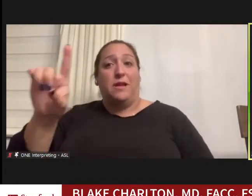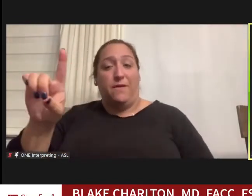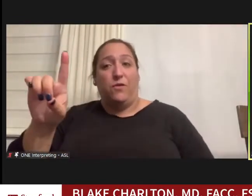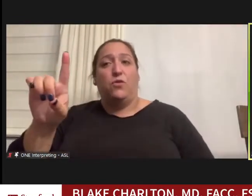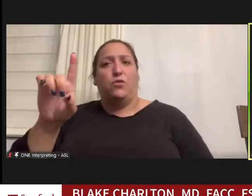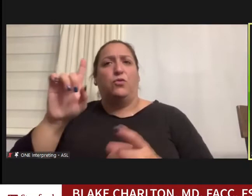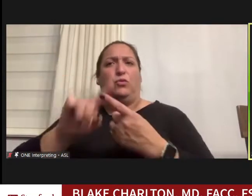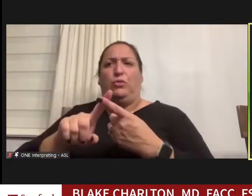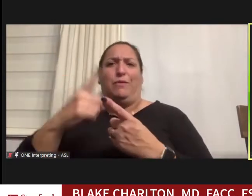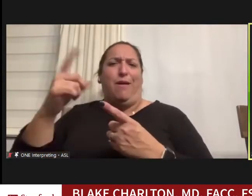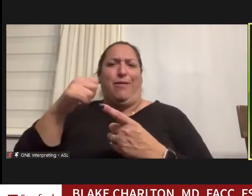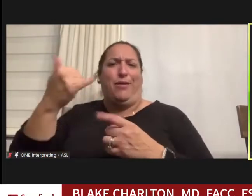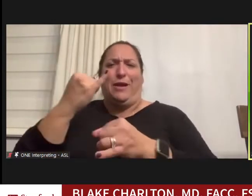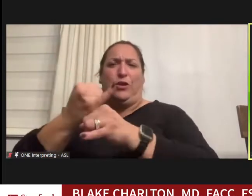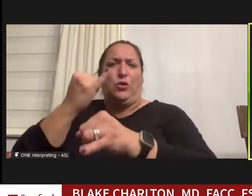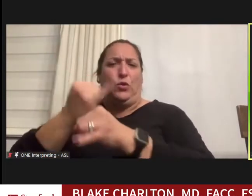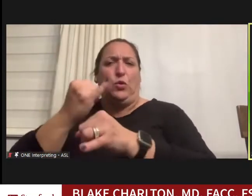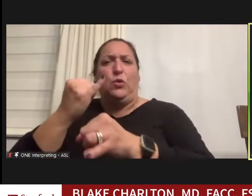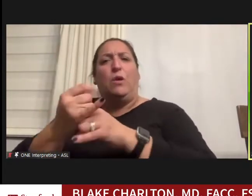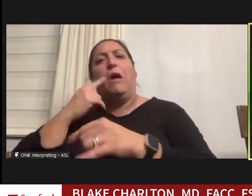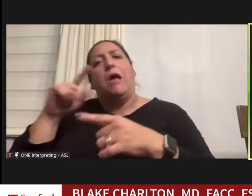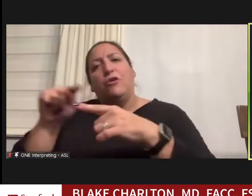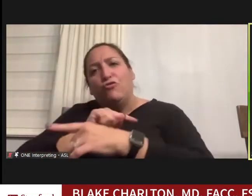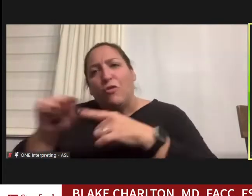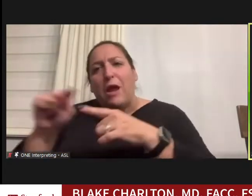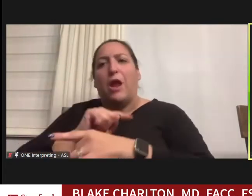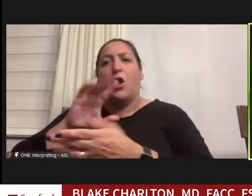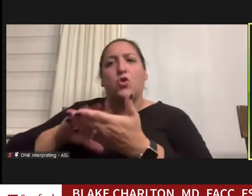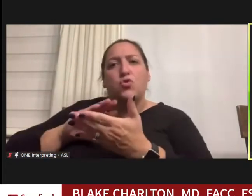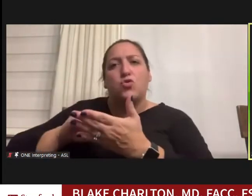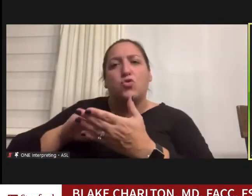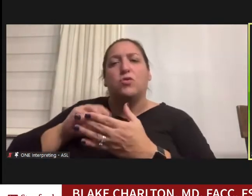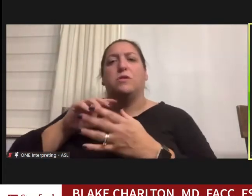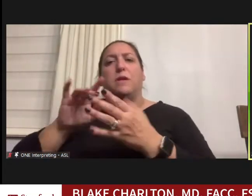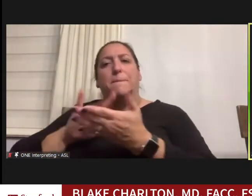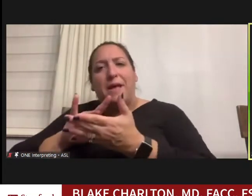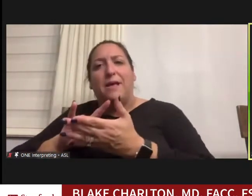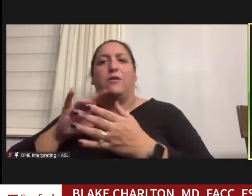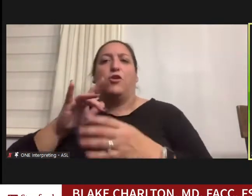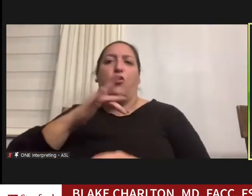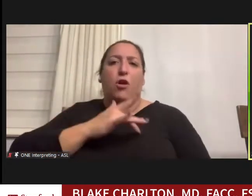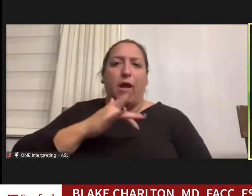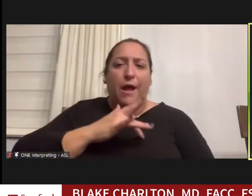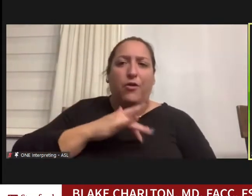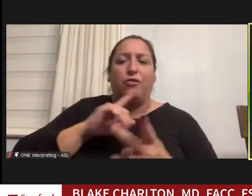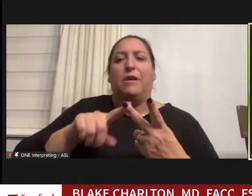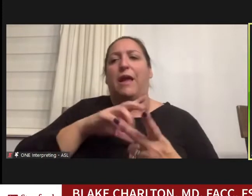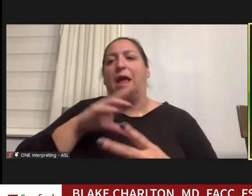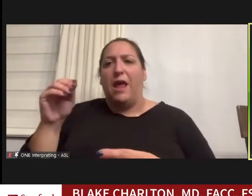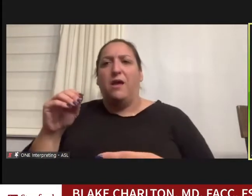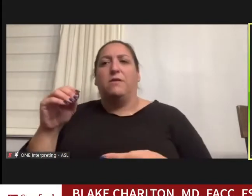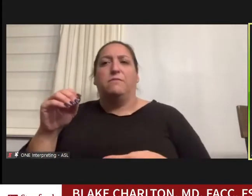institution where I trained in internal medicine, and in cardiology and UCSF was wonderful and I had